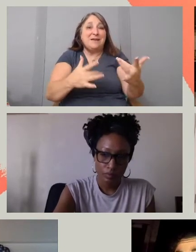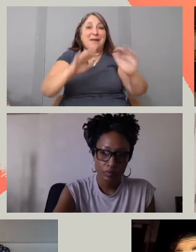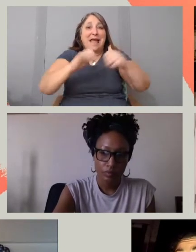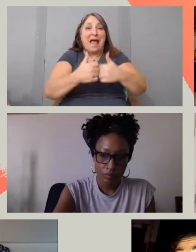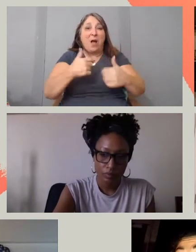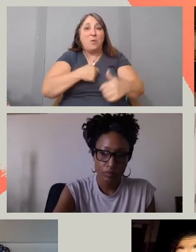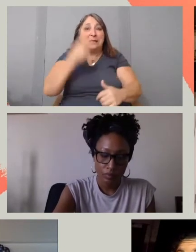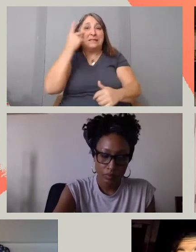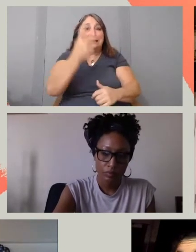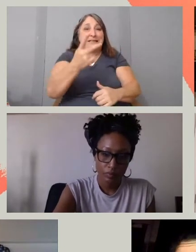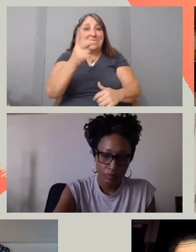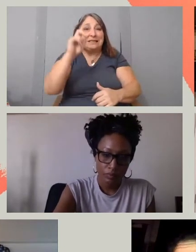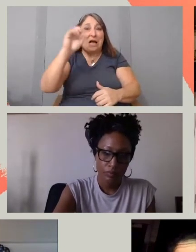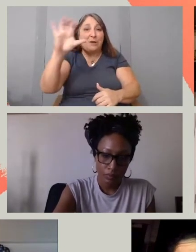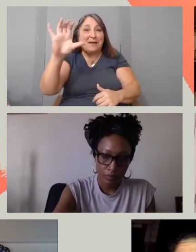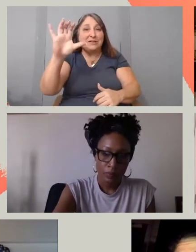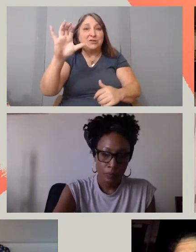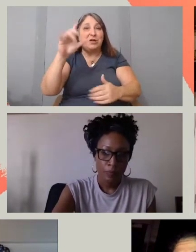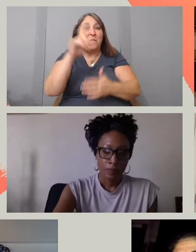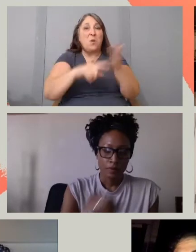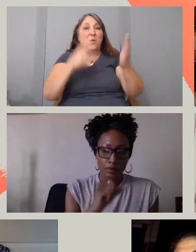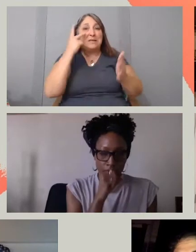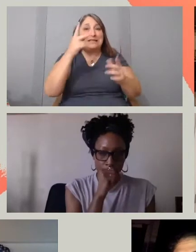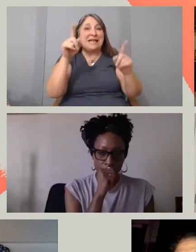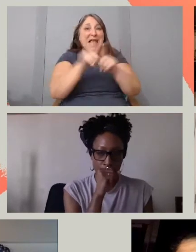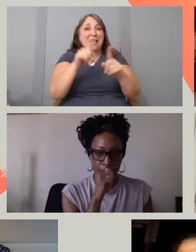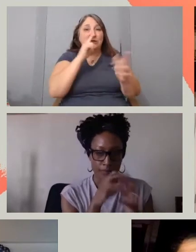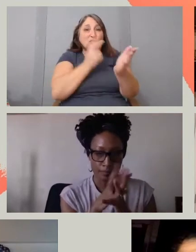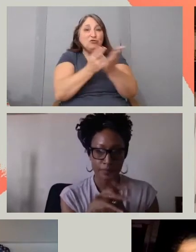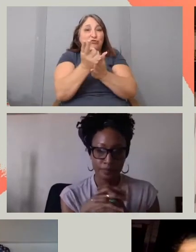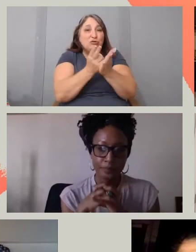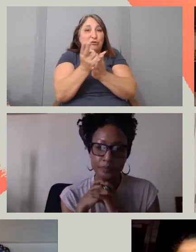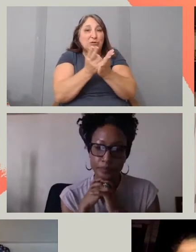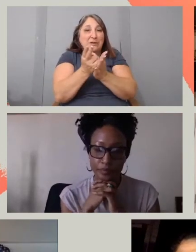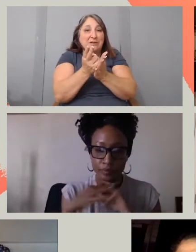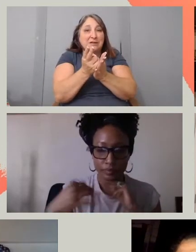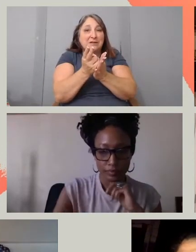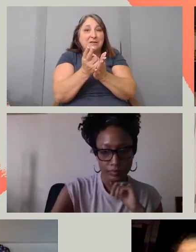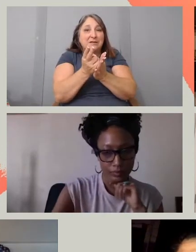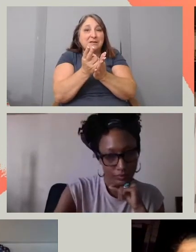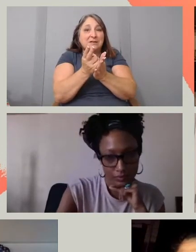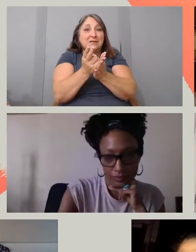the way we see what we call truth. And I think it's so important for us to ask ourselves